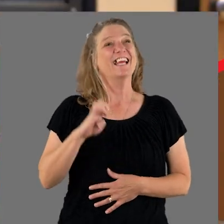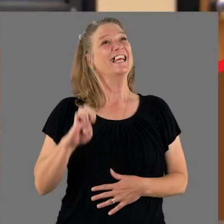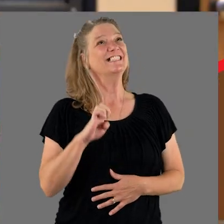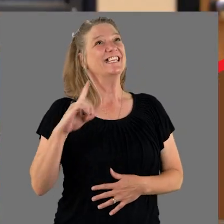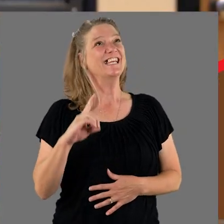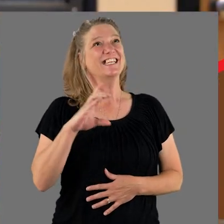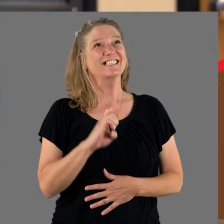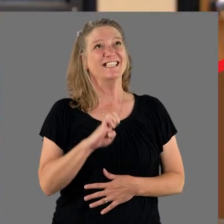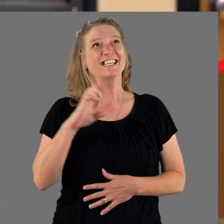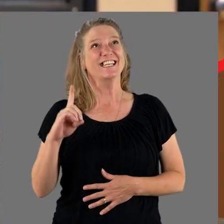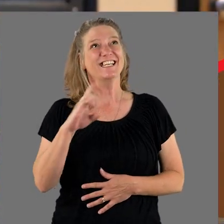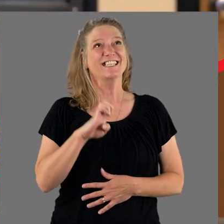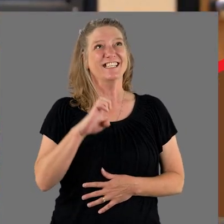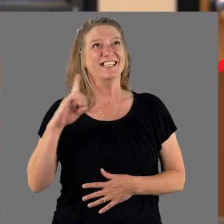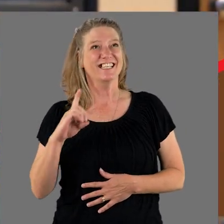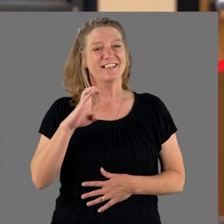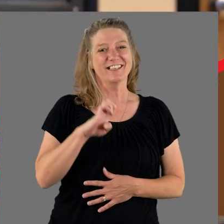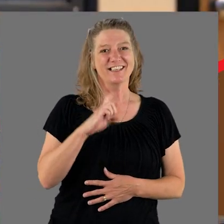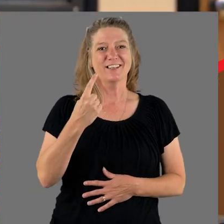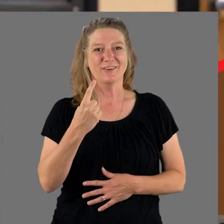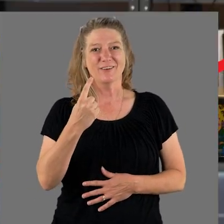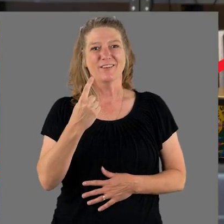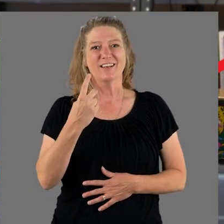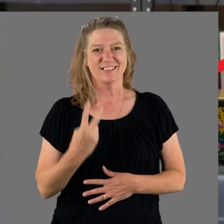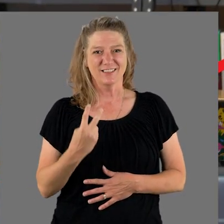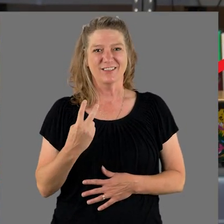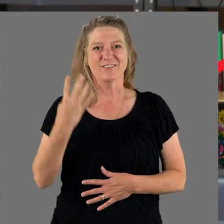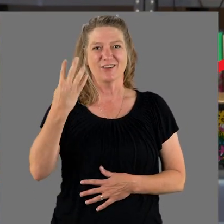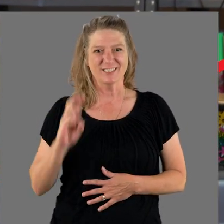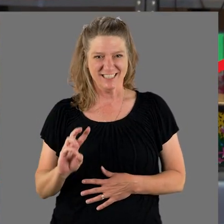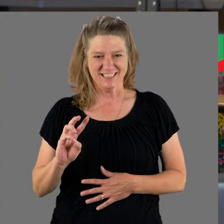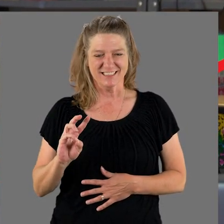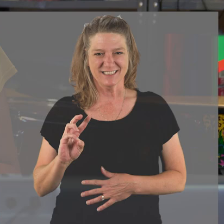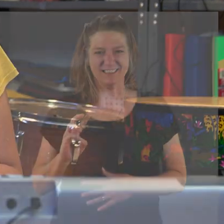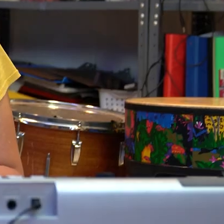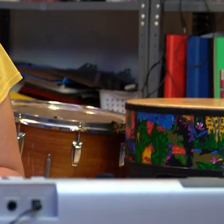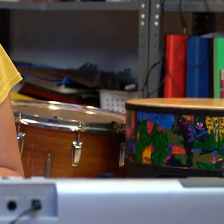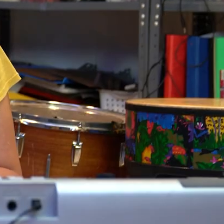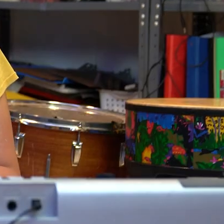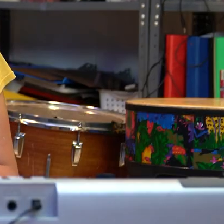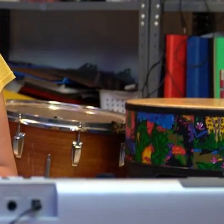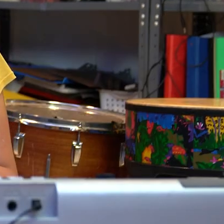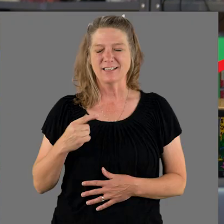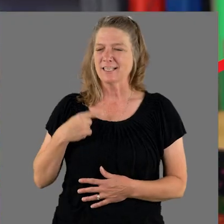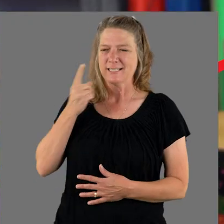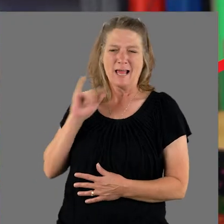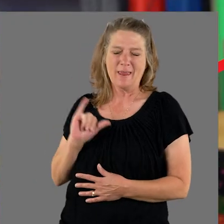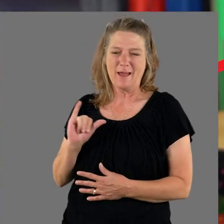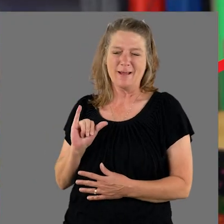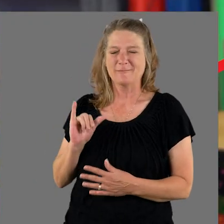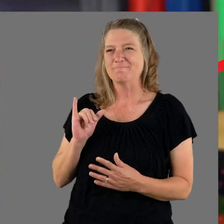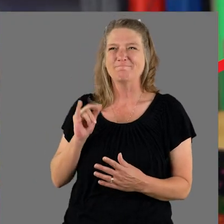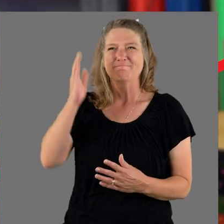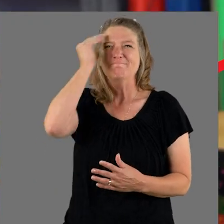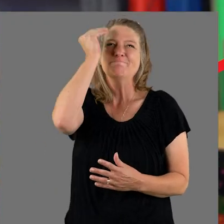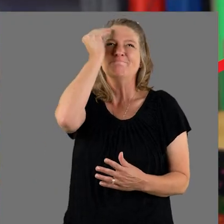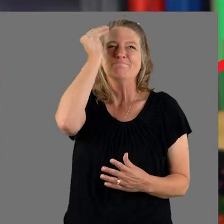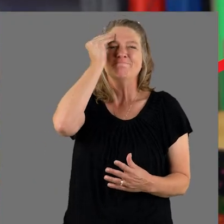E-D, E-D, E-D, E-D, one, two, four, six (Audio Description Here) It sounds a little more catchy